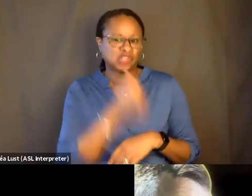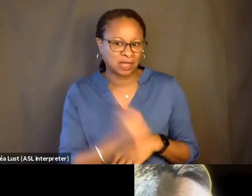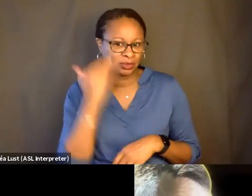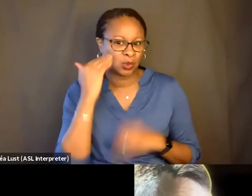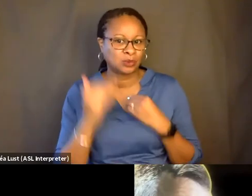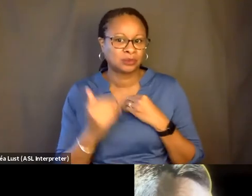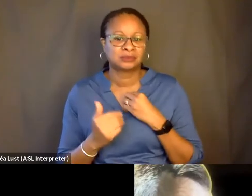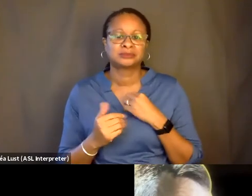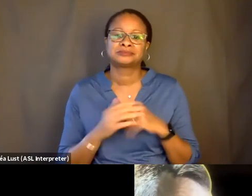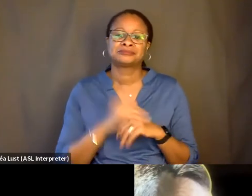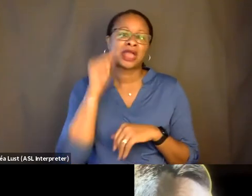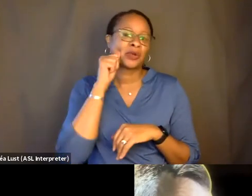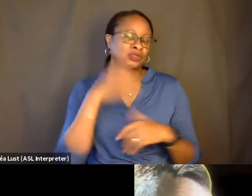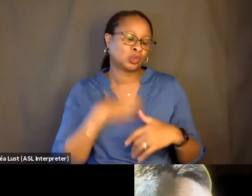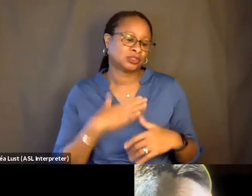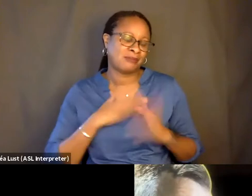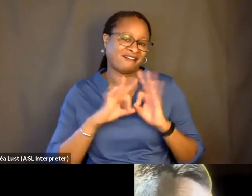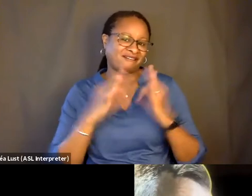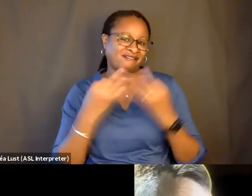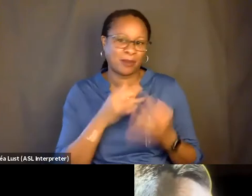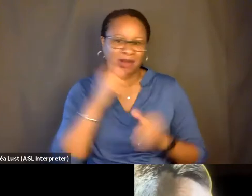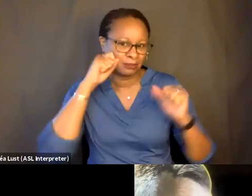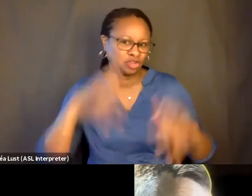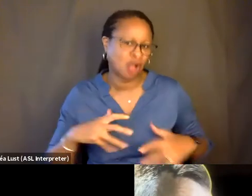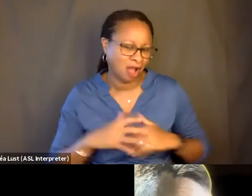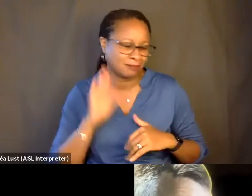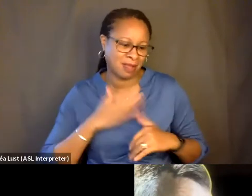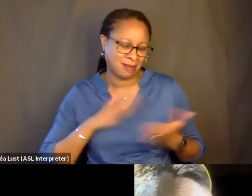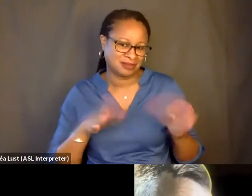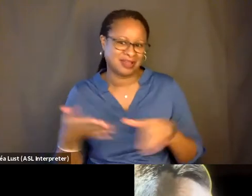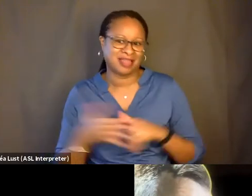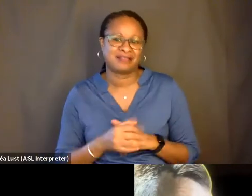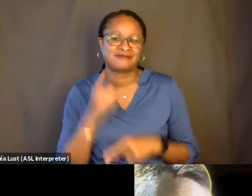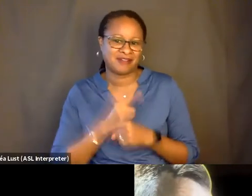Andrea wishes her family would not be shocked by her death, right.